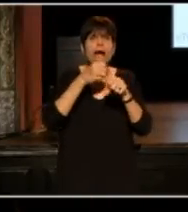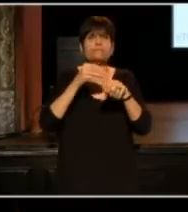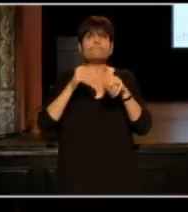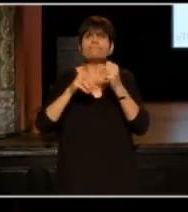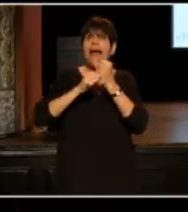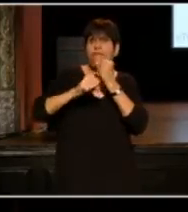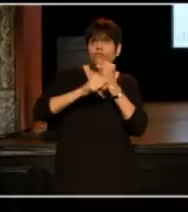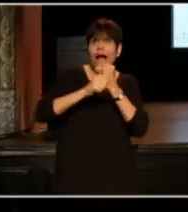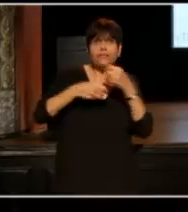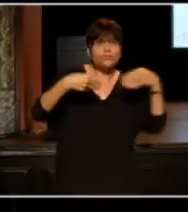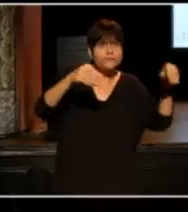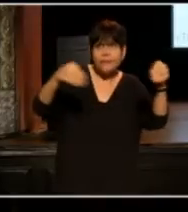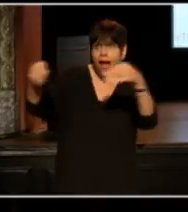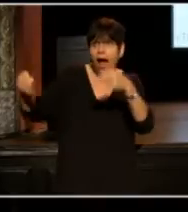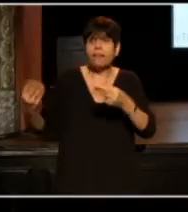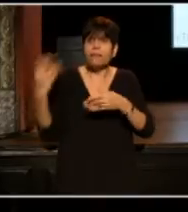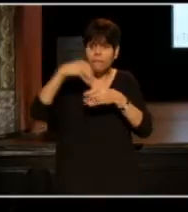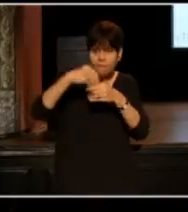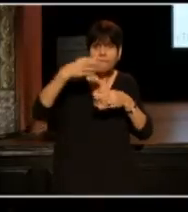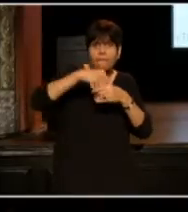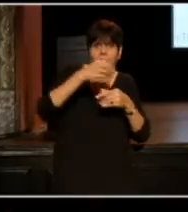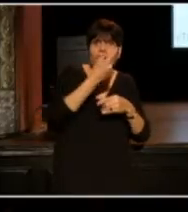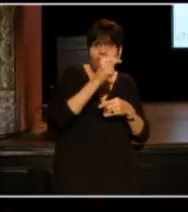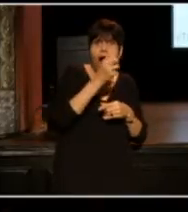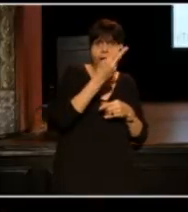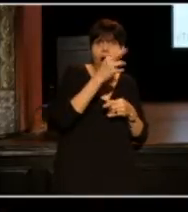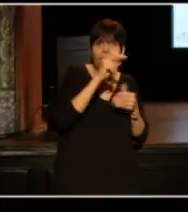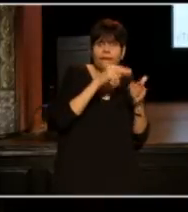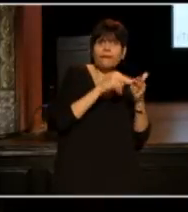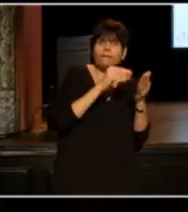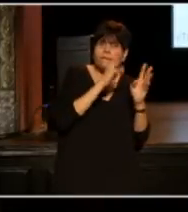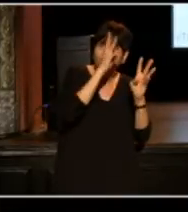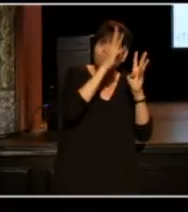The Onion's modus operandi has been as media satire,